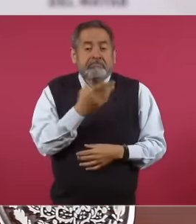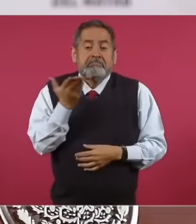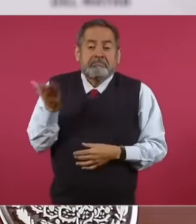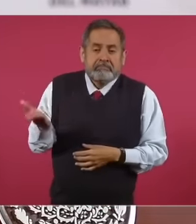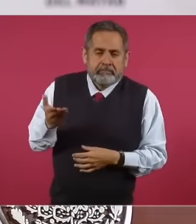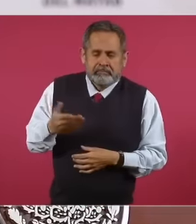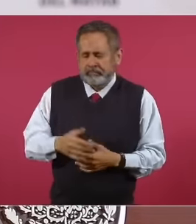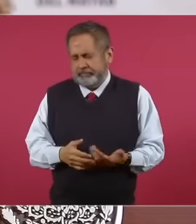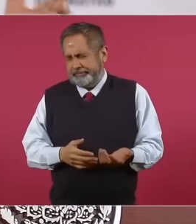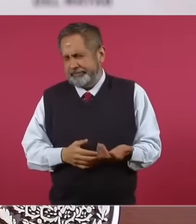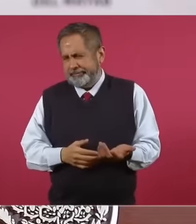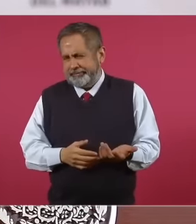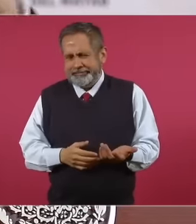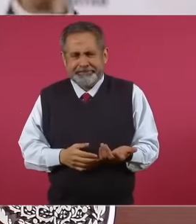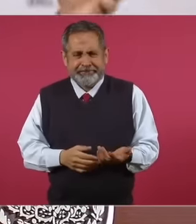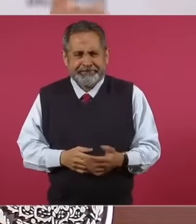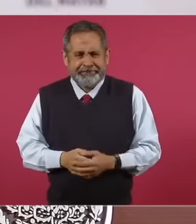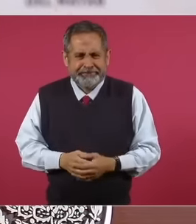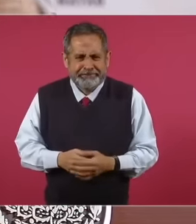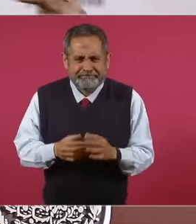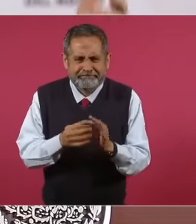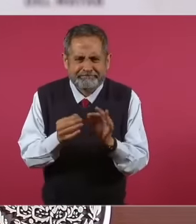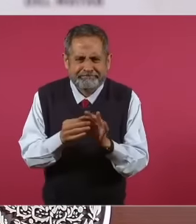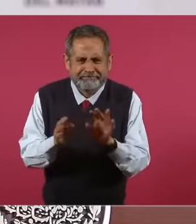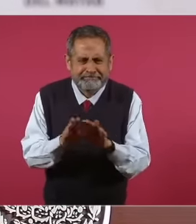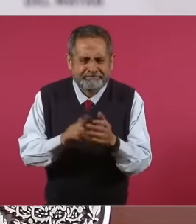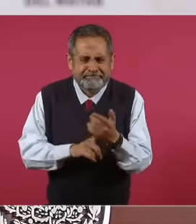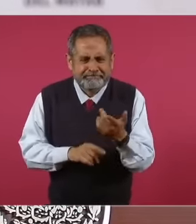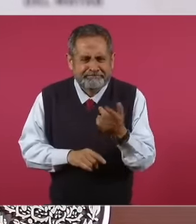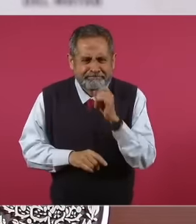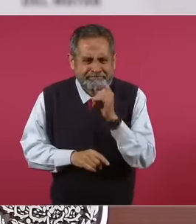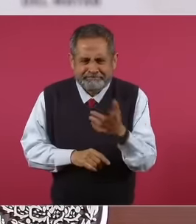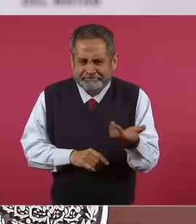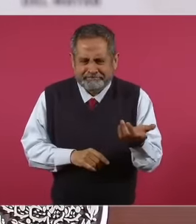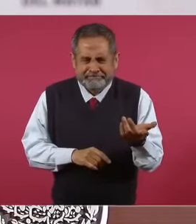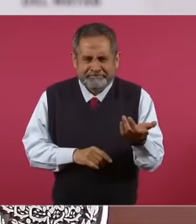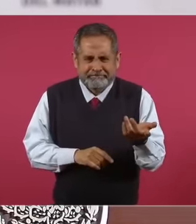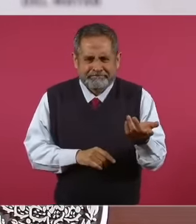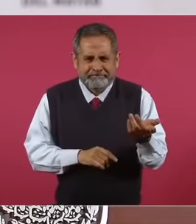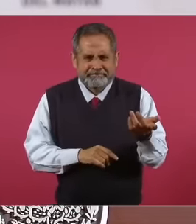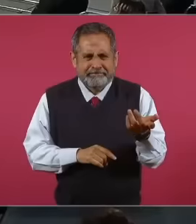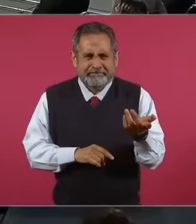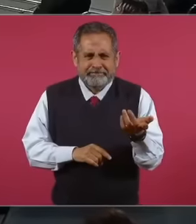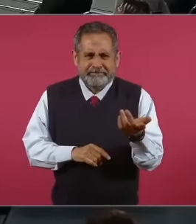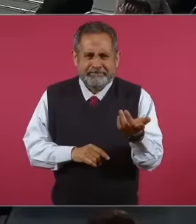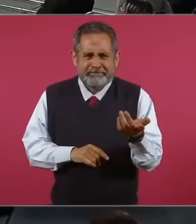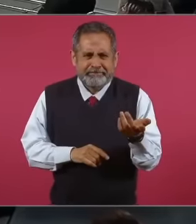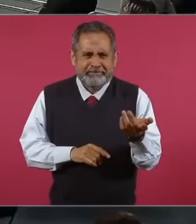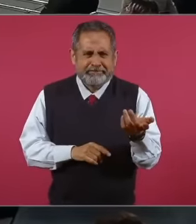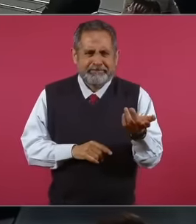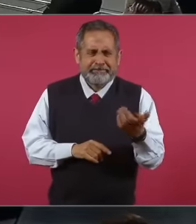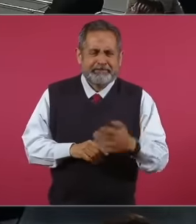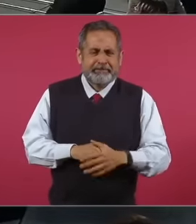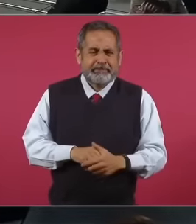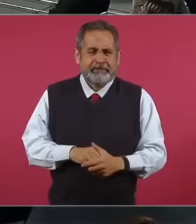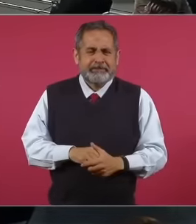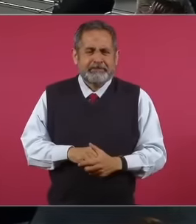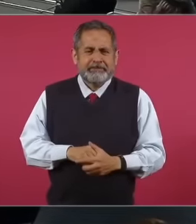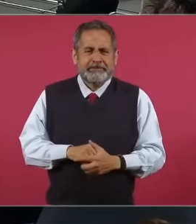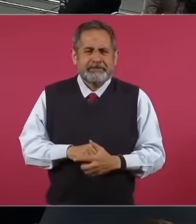and also this one in an ambiguous way